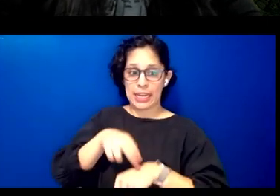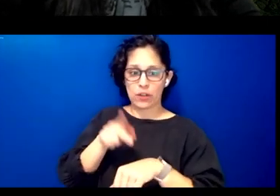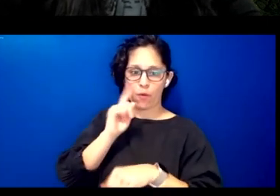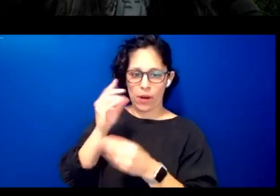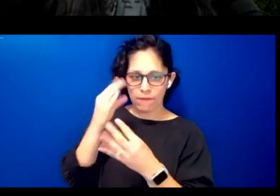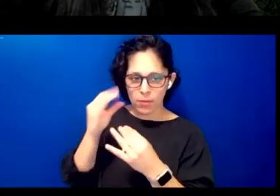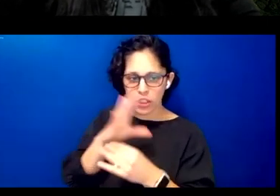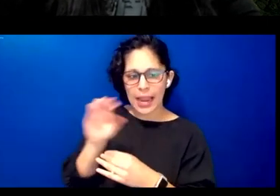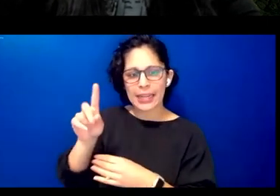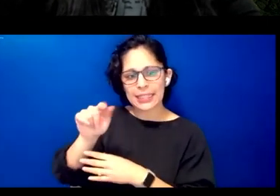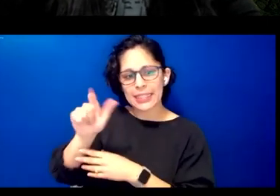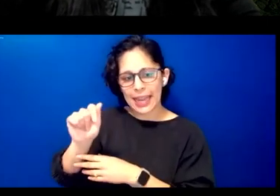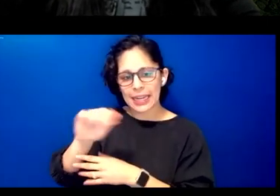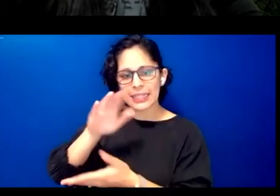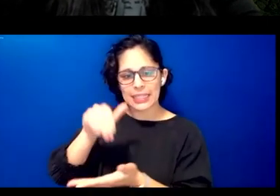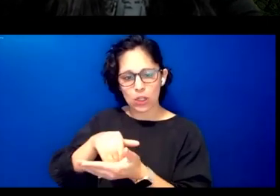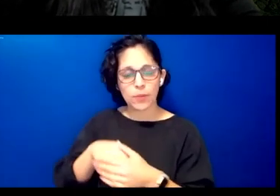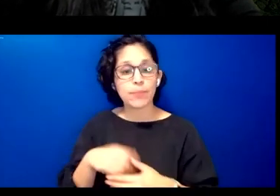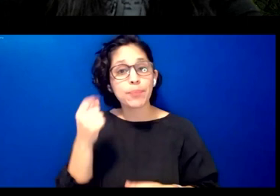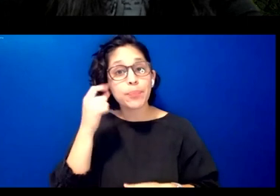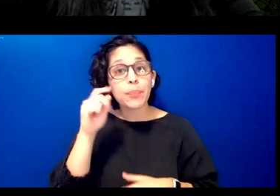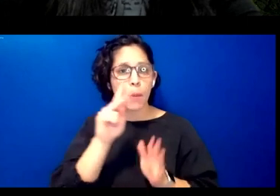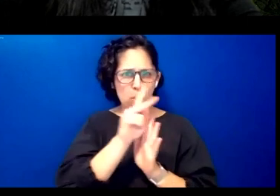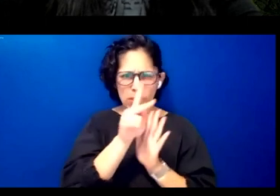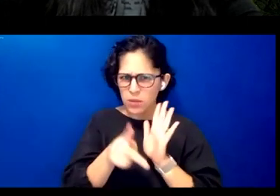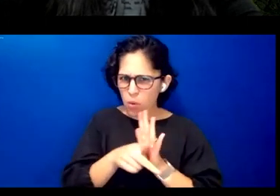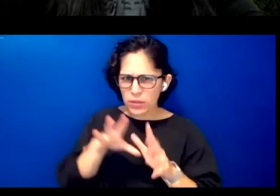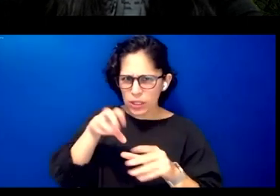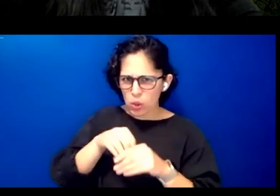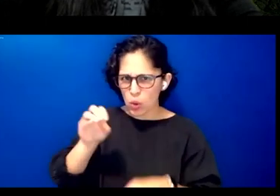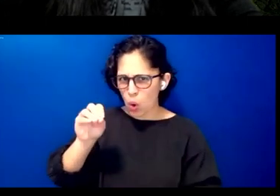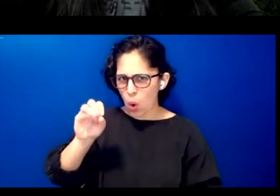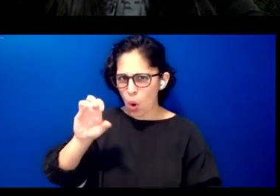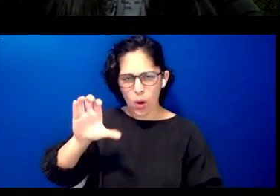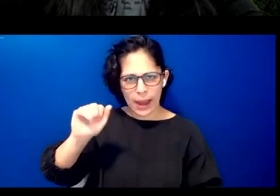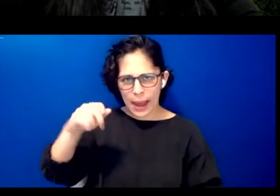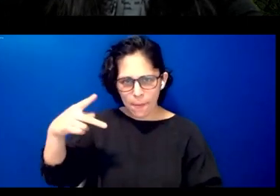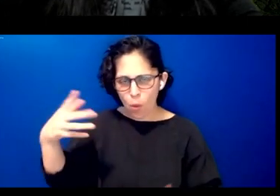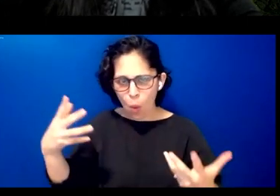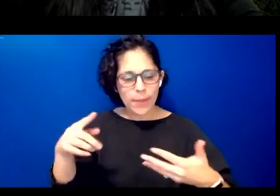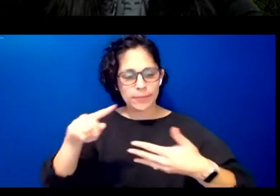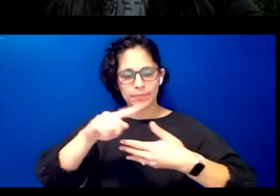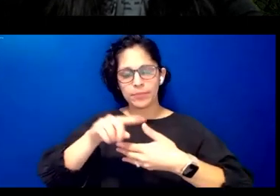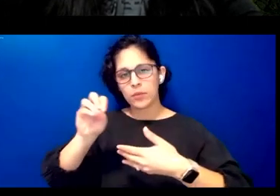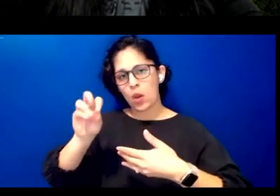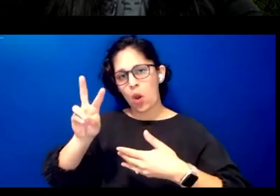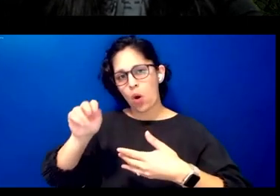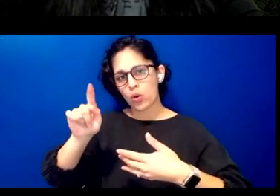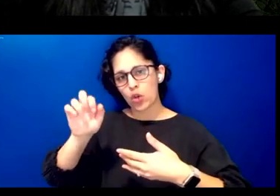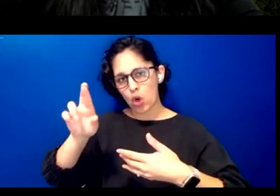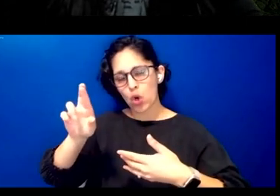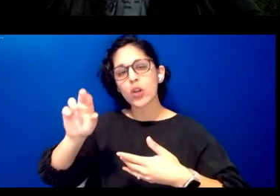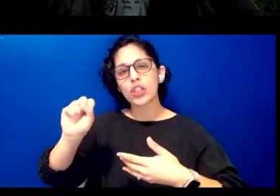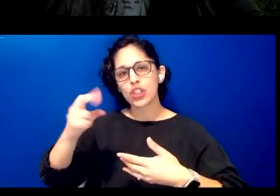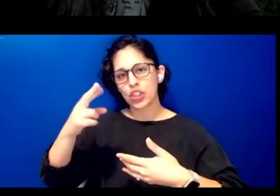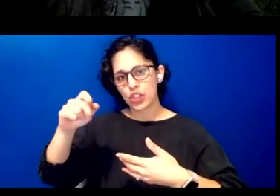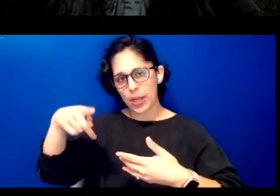principles of ocap refers to ownership control access and possession whereby first nations